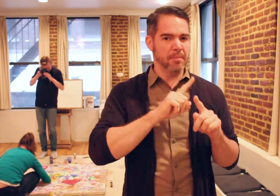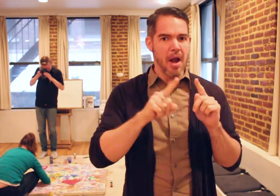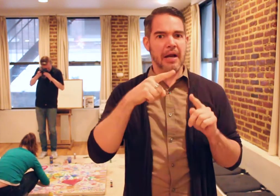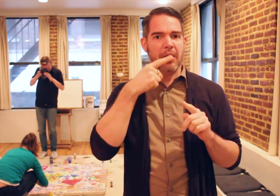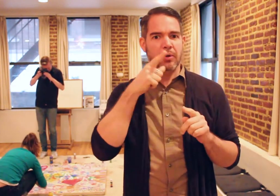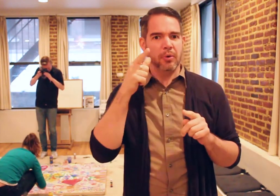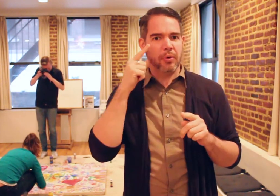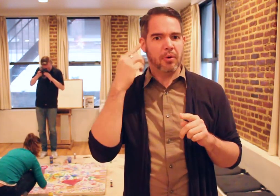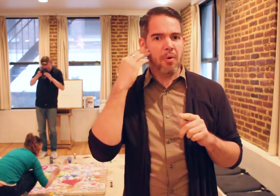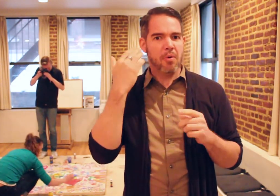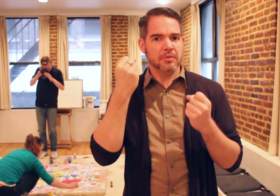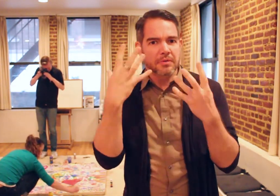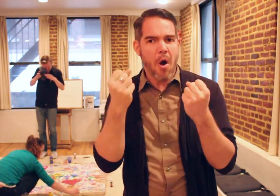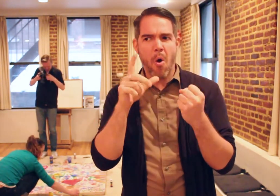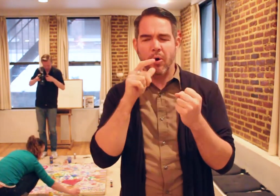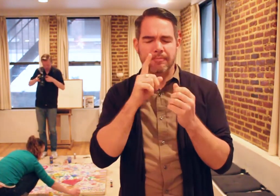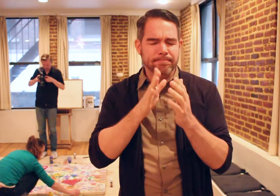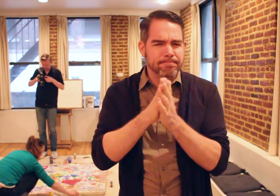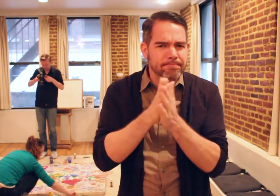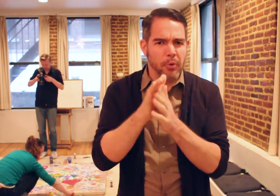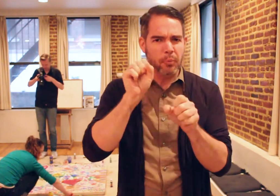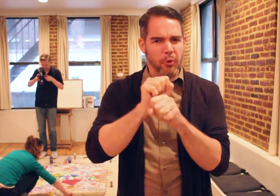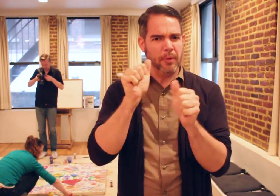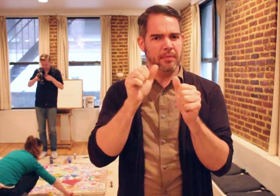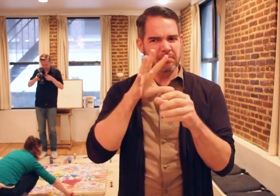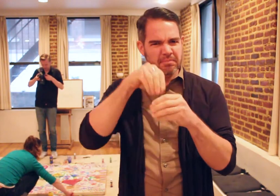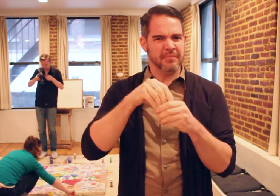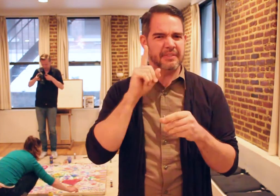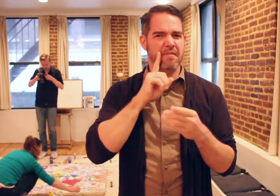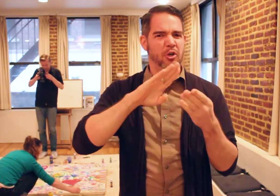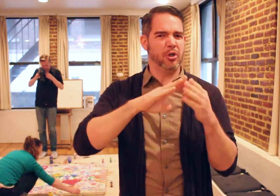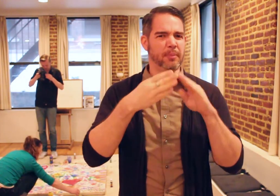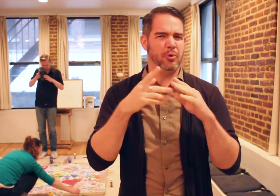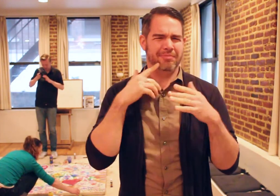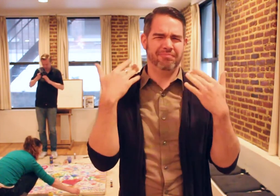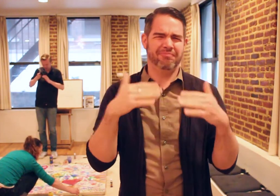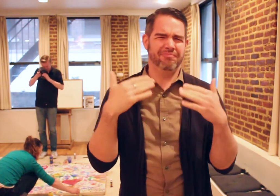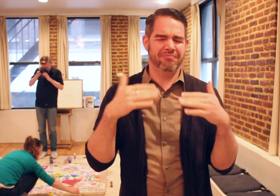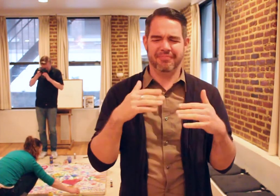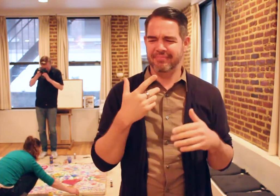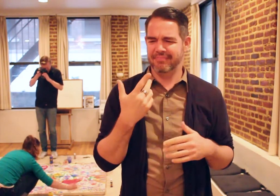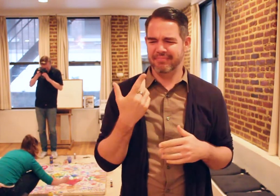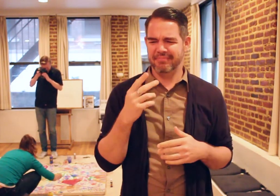but hearing folks who know Sign, who are eager to work with, and get involved with the Deaf community. Wow wow wow!